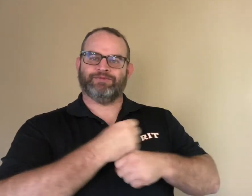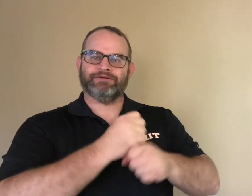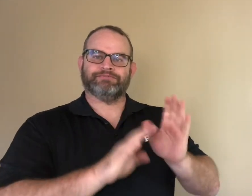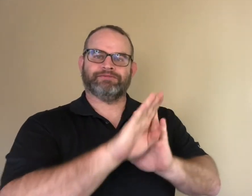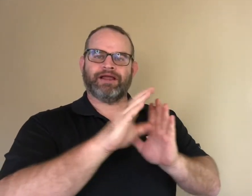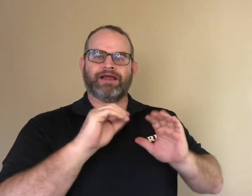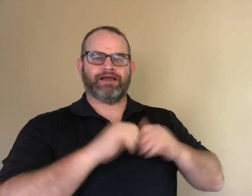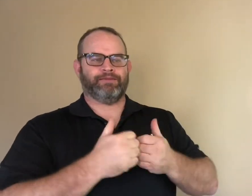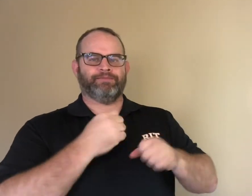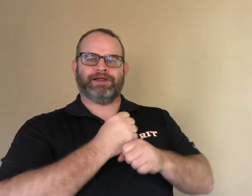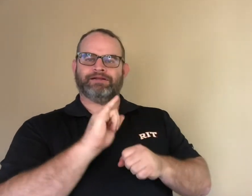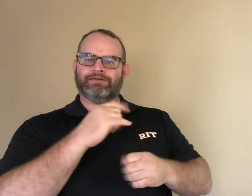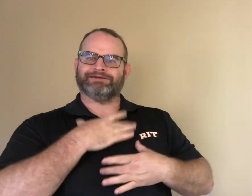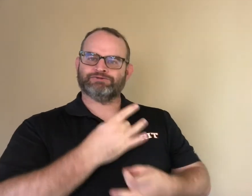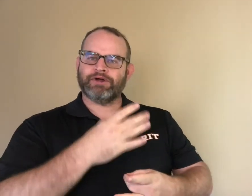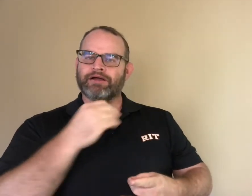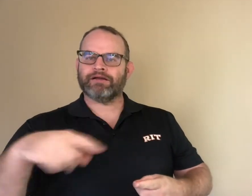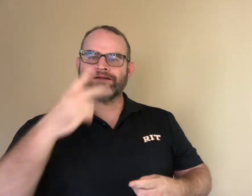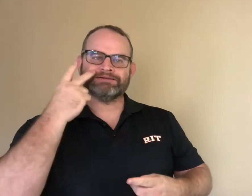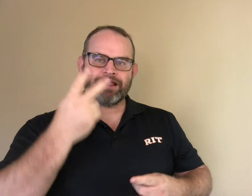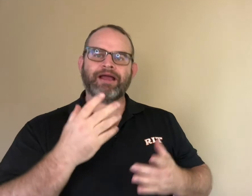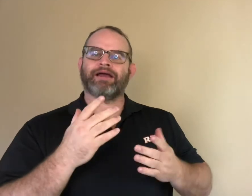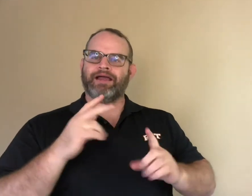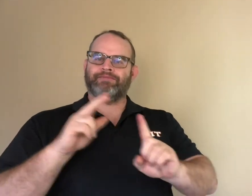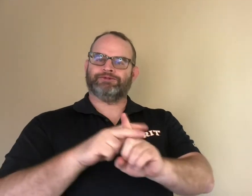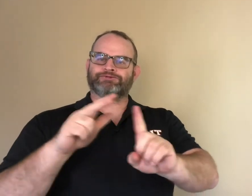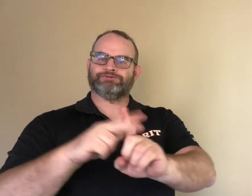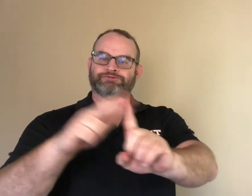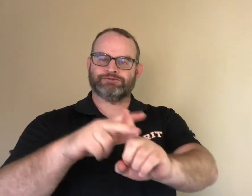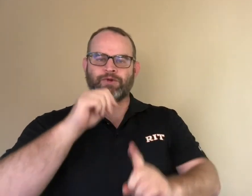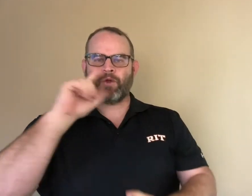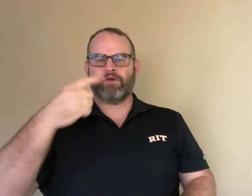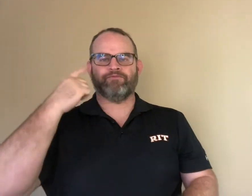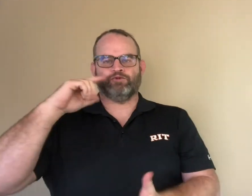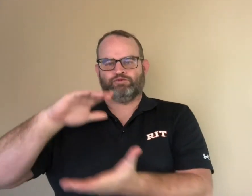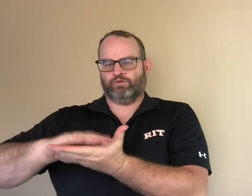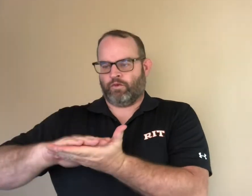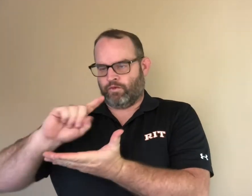We need to develop STEM stories that are accessible and interesting for deaf children. That way, deaf children will see applications of STEM concepts,